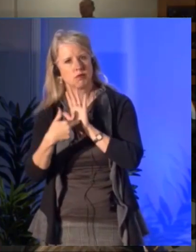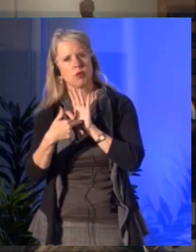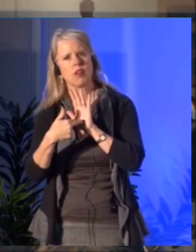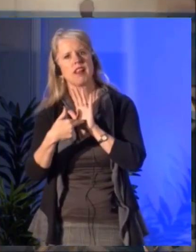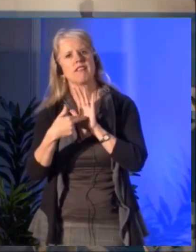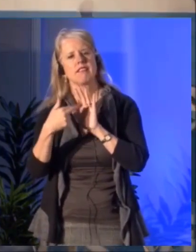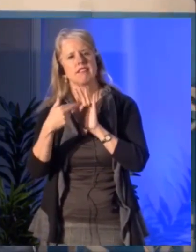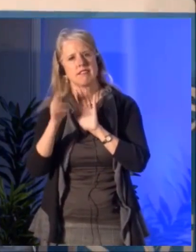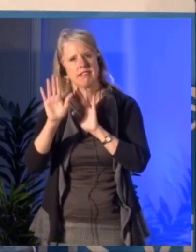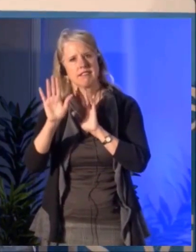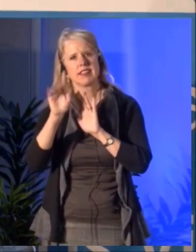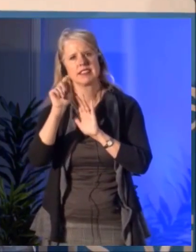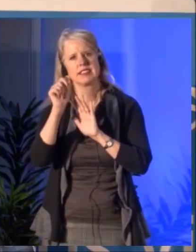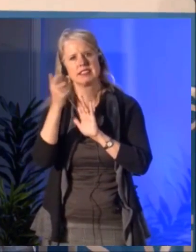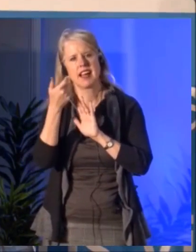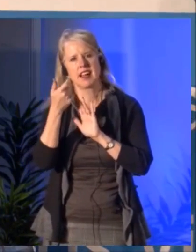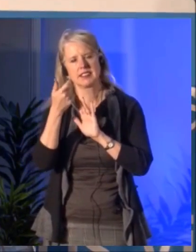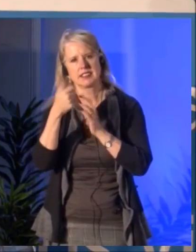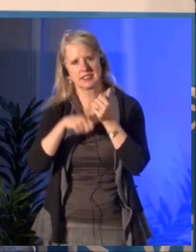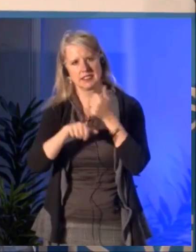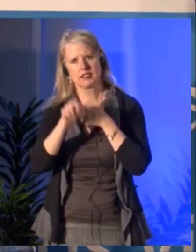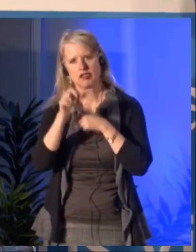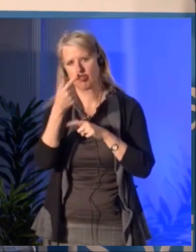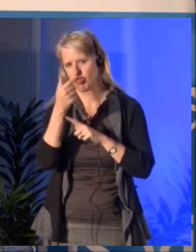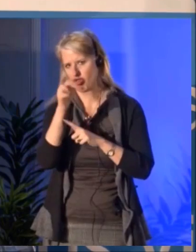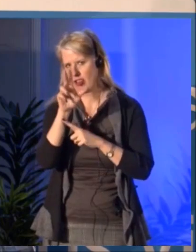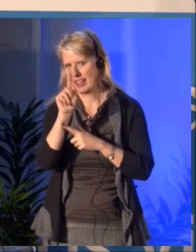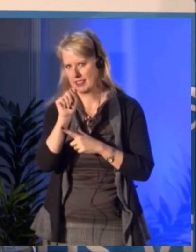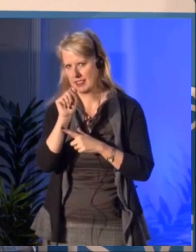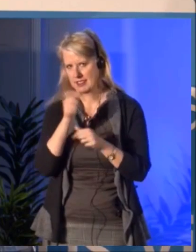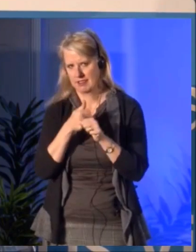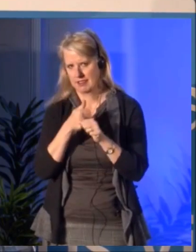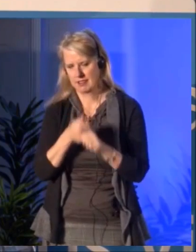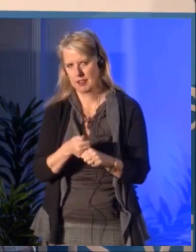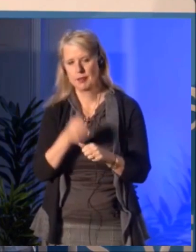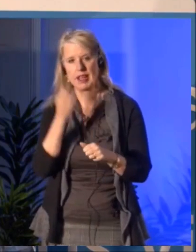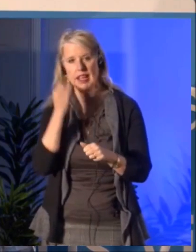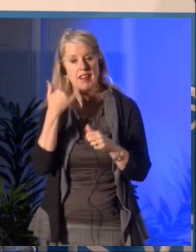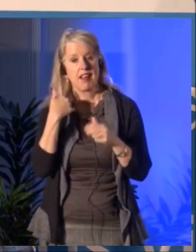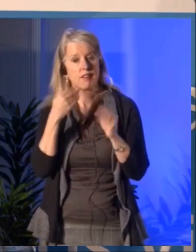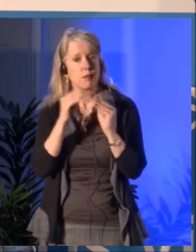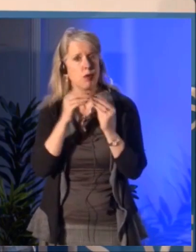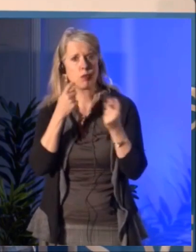Simon Brault: We are not planning specific sessions, but when there are questions related to that, you know,